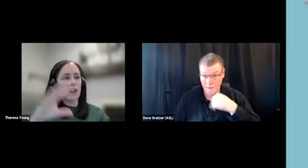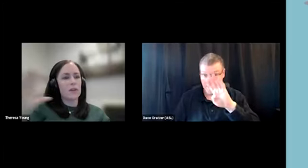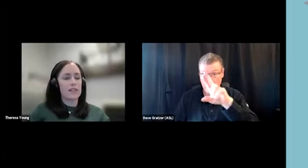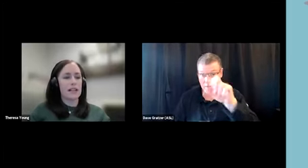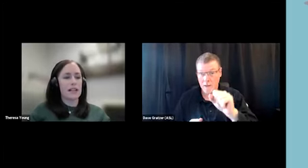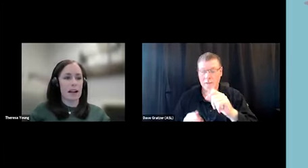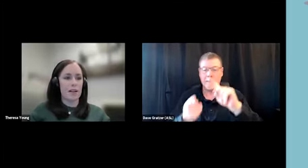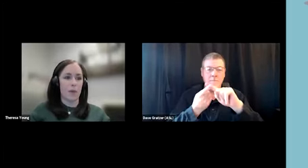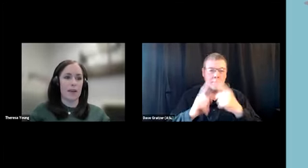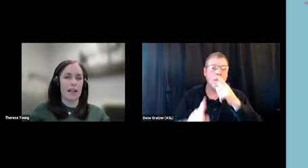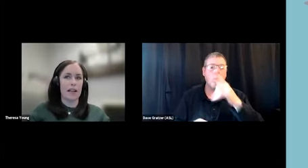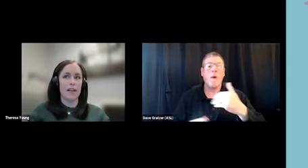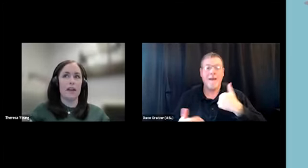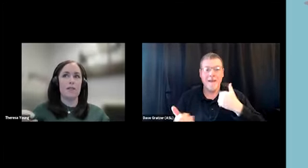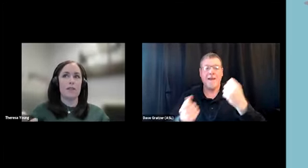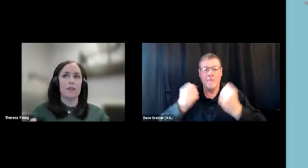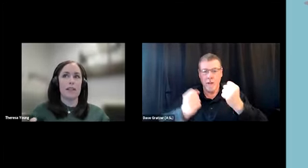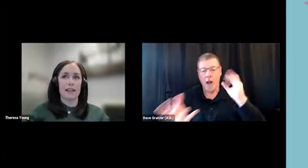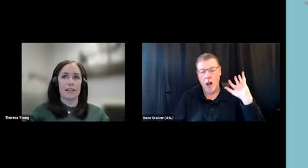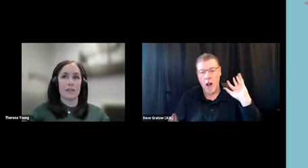All of those things kind of culminate in reduced access,